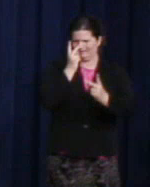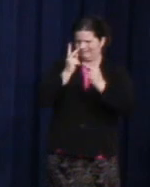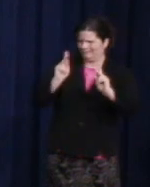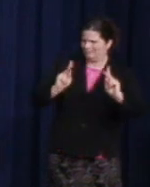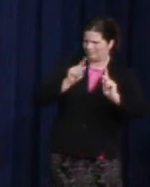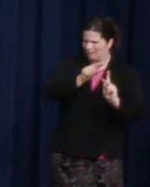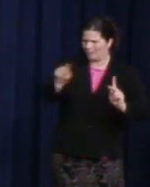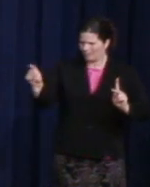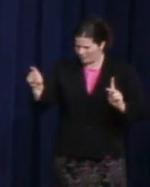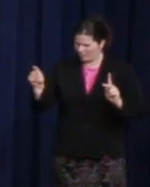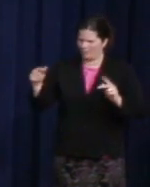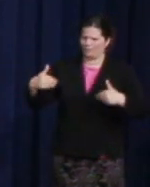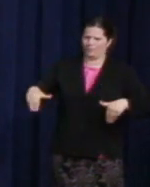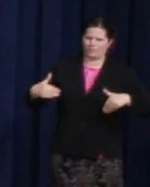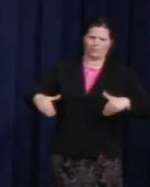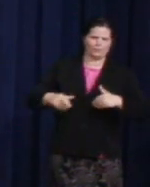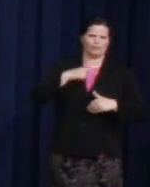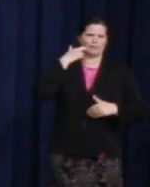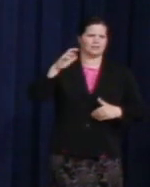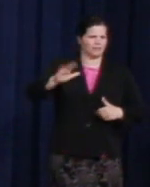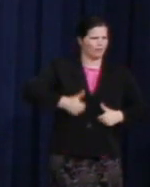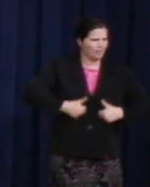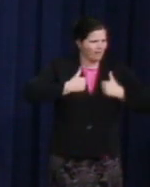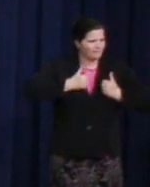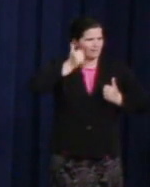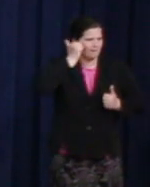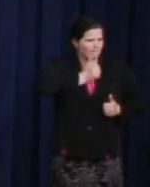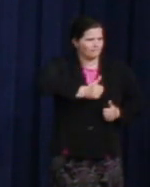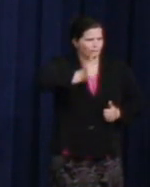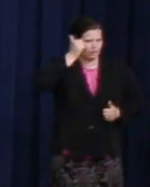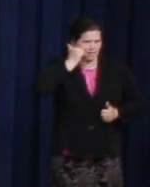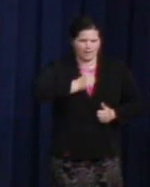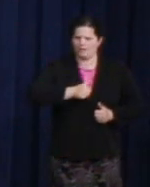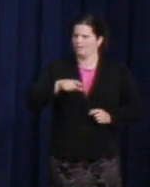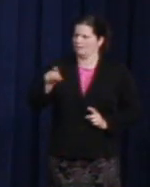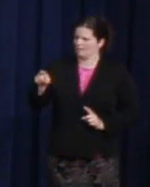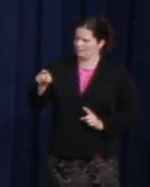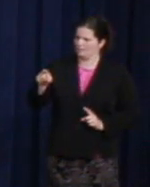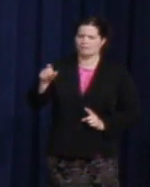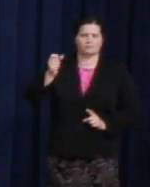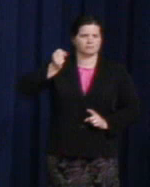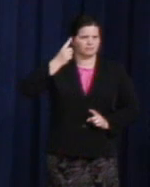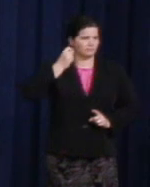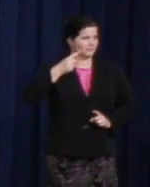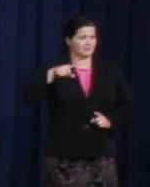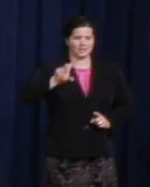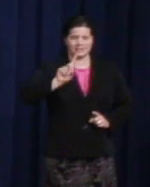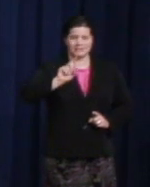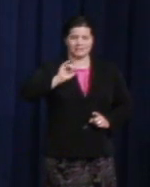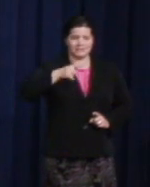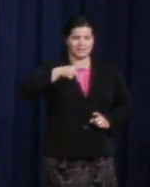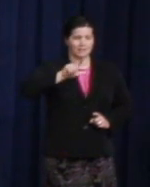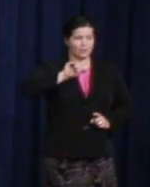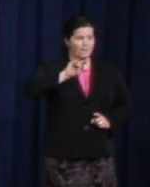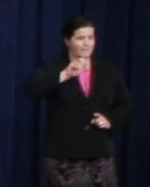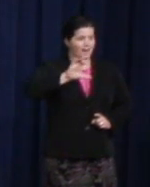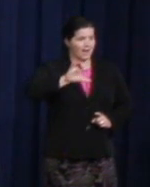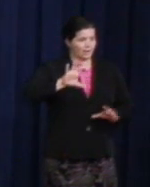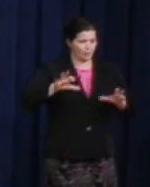and let me tell you that our diplomatic corps has been the, one of the most life affirming group of people to work with.